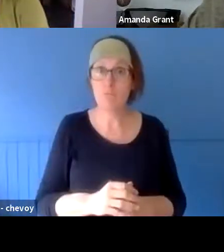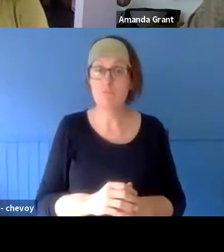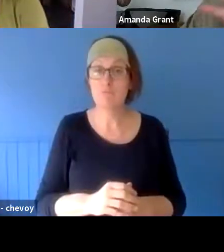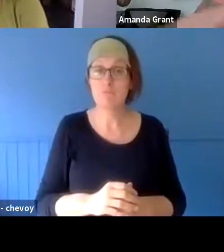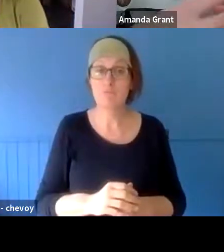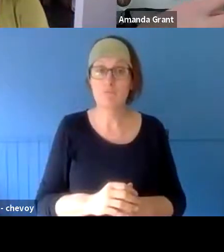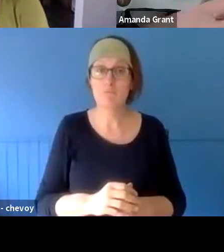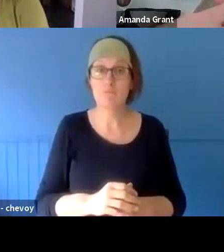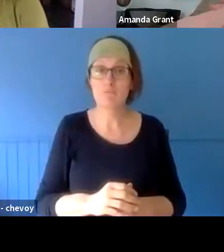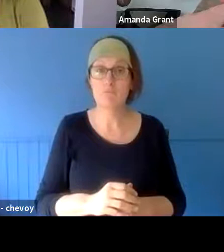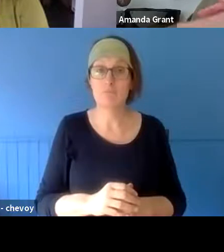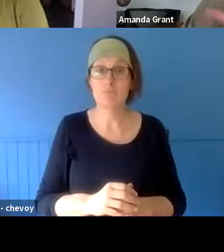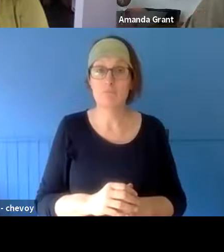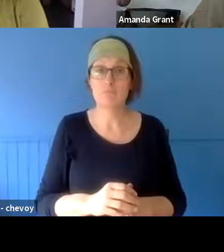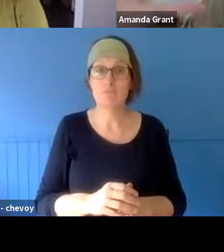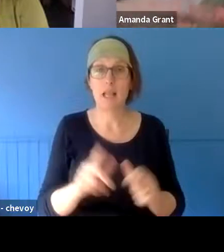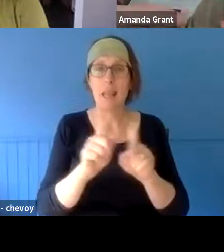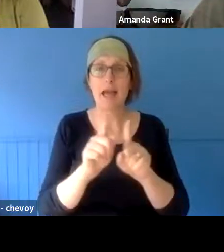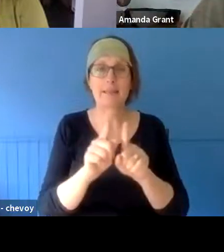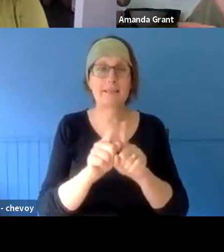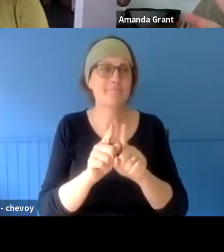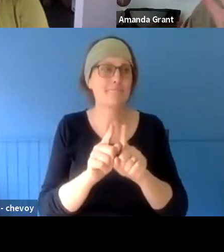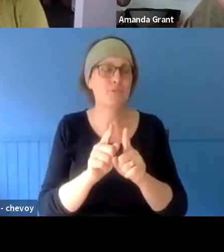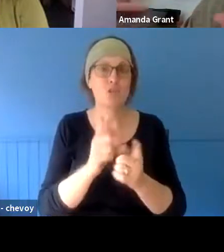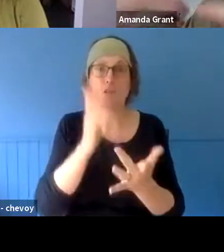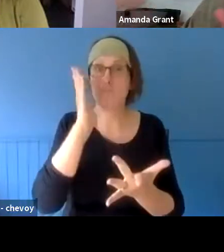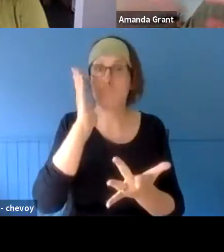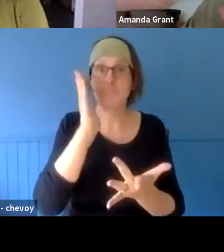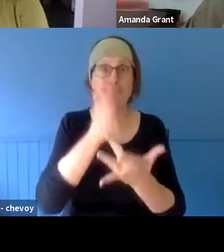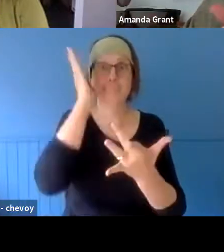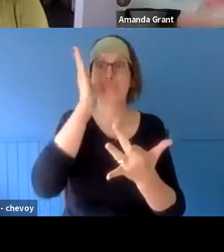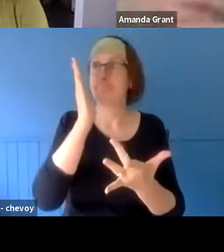guess, unplanned, unstructured sort of building of relationships and